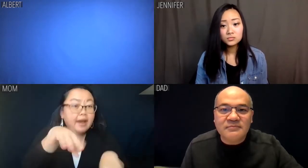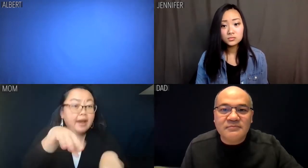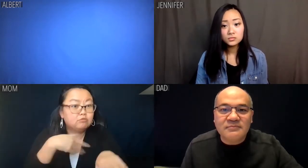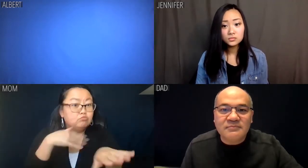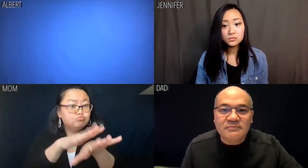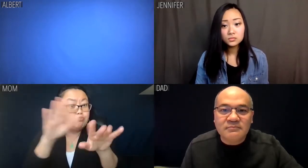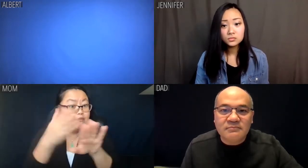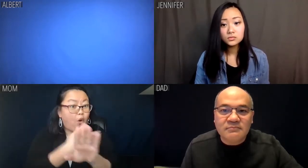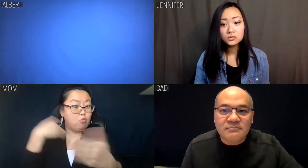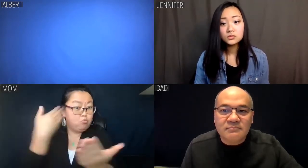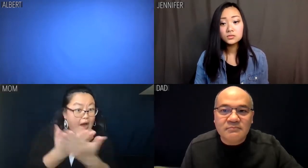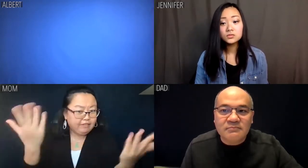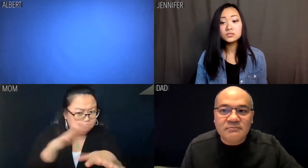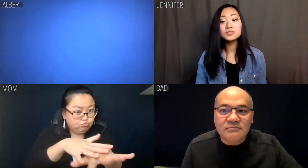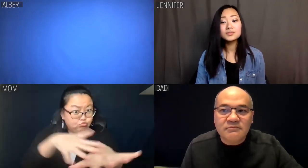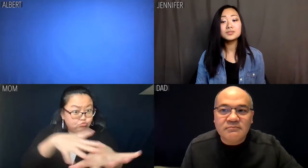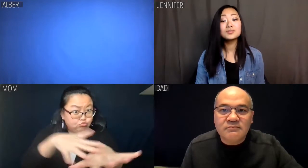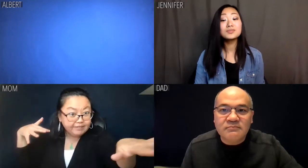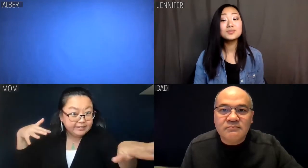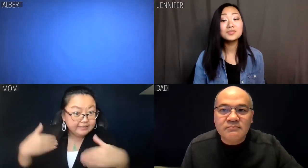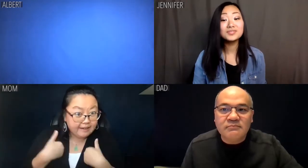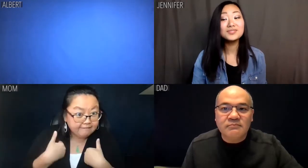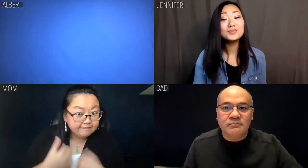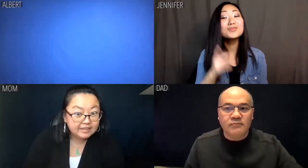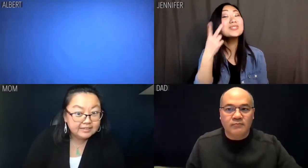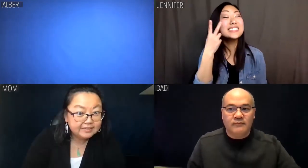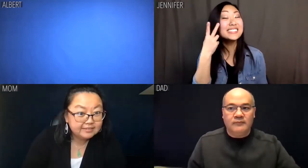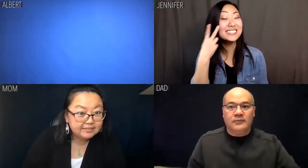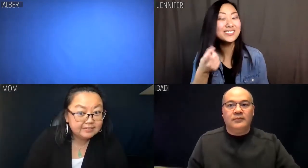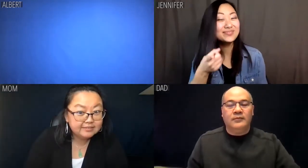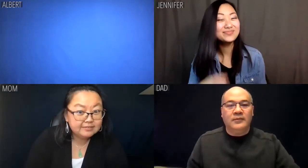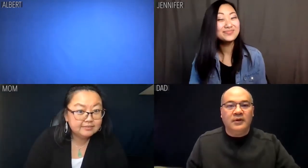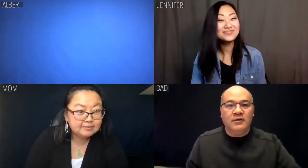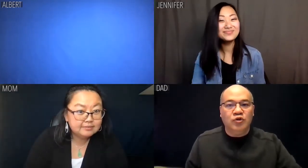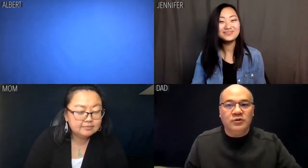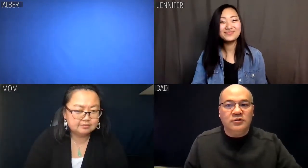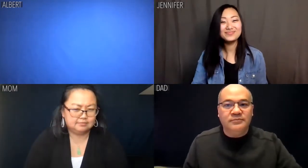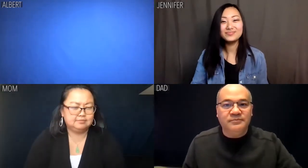Did you hit a lot of traffic on your way up? Jennifer: Oh, you'll see.